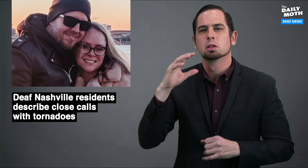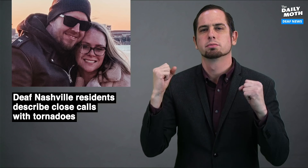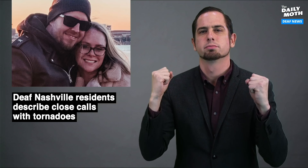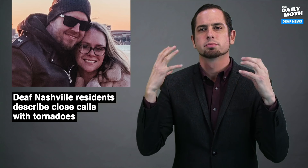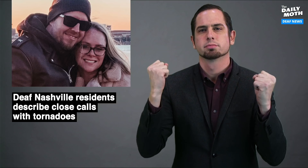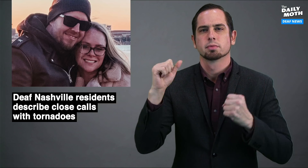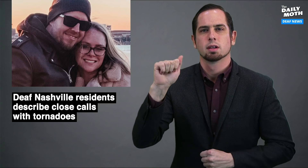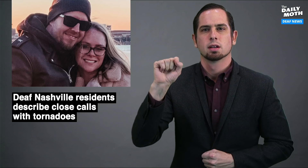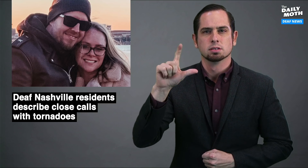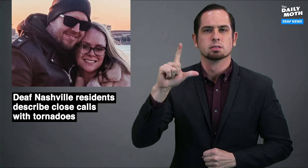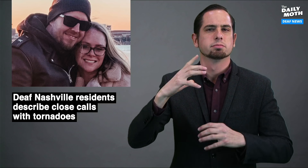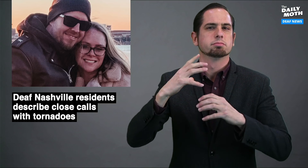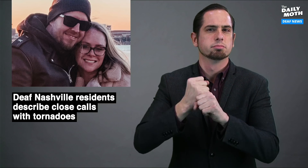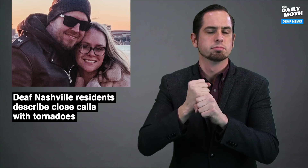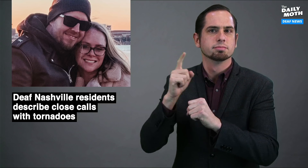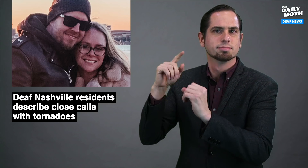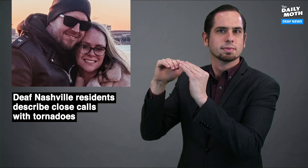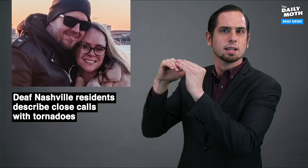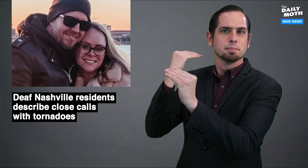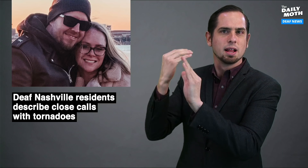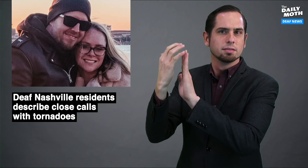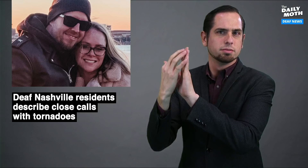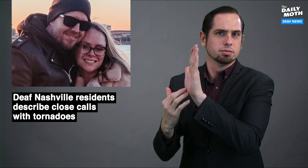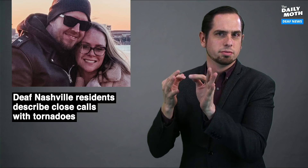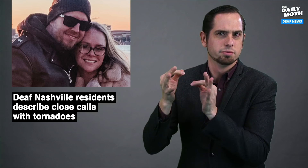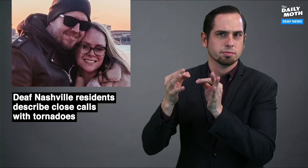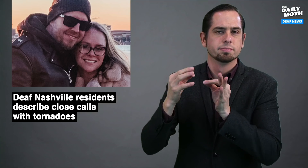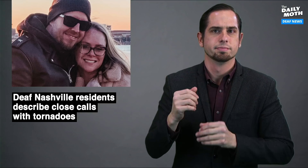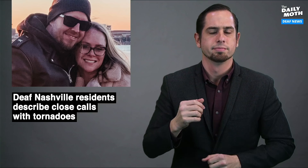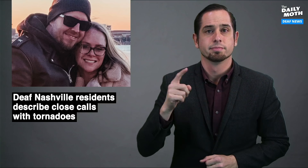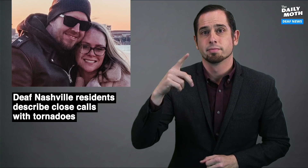I will sign in ASL a summary of an email they sent.